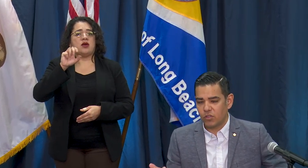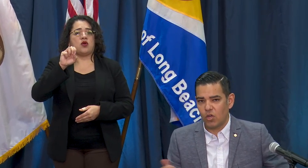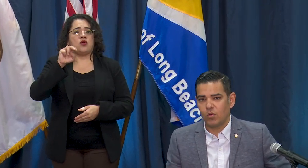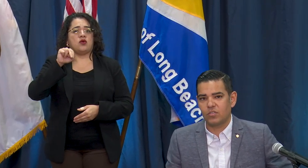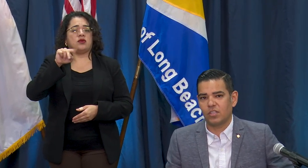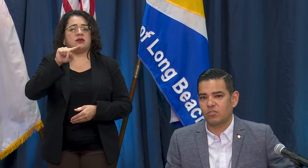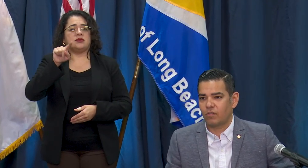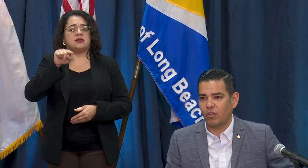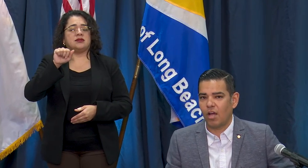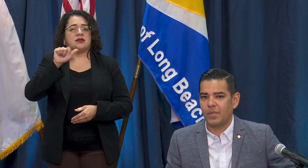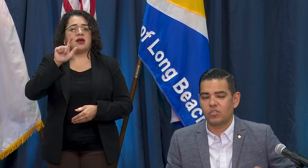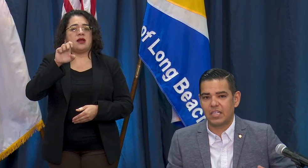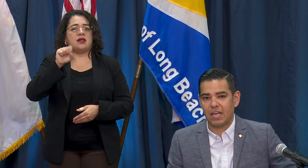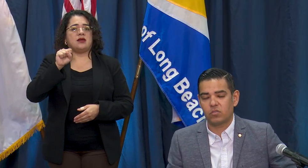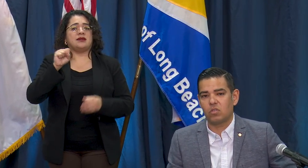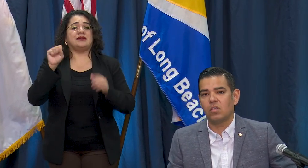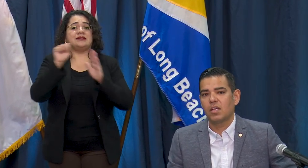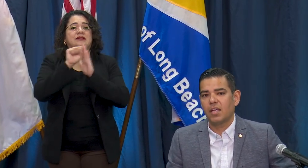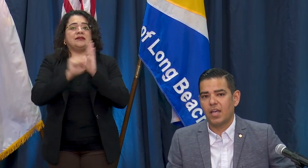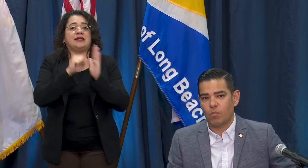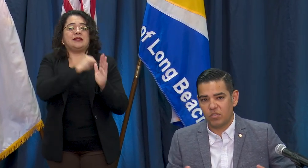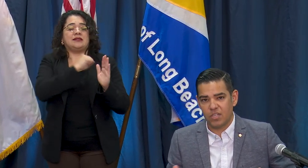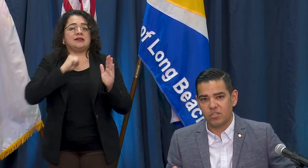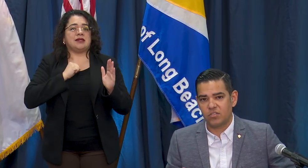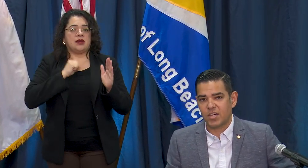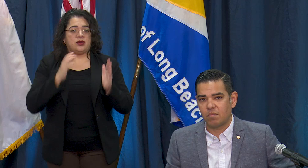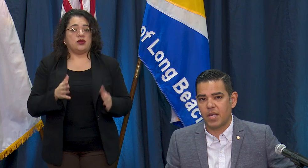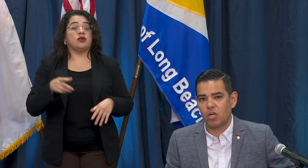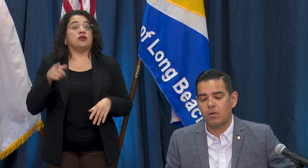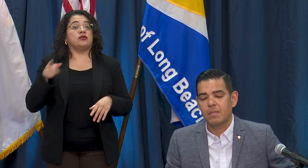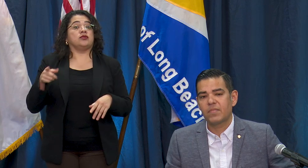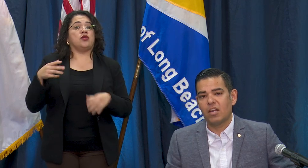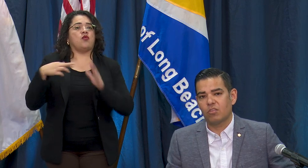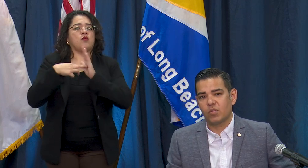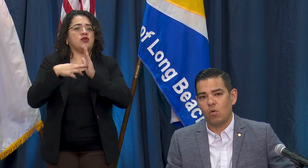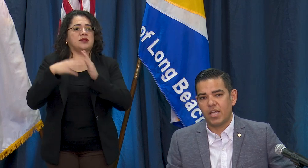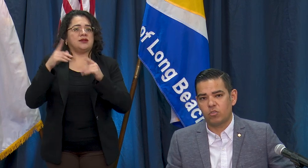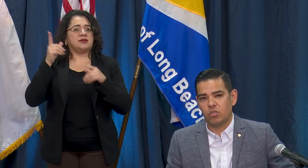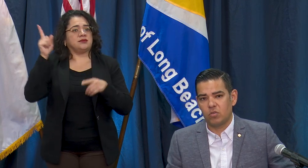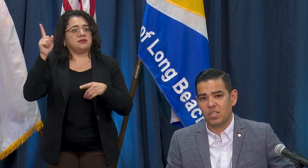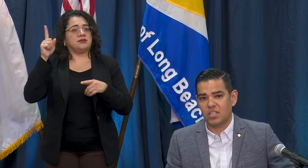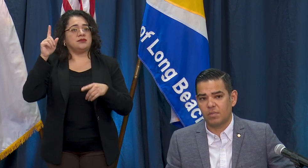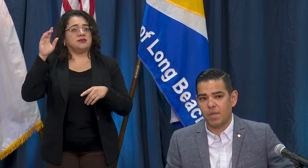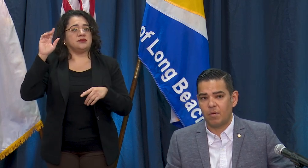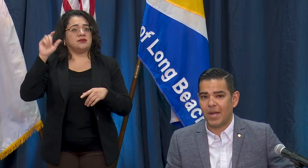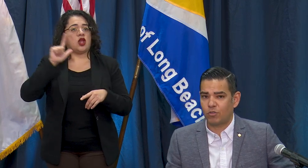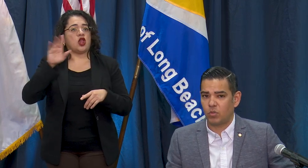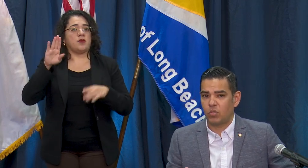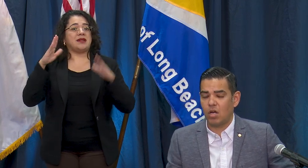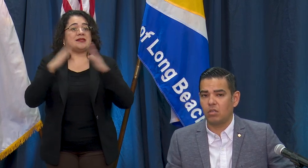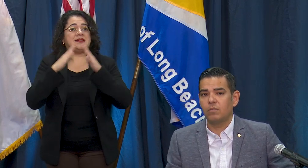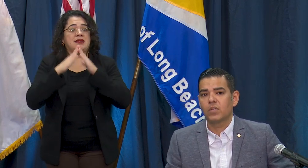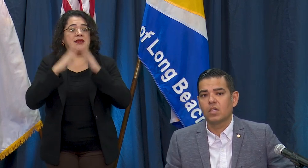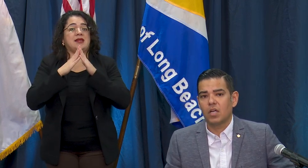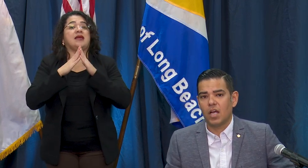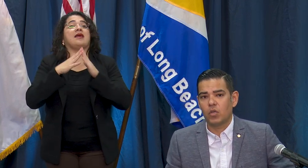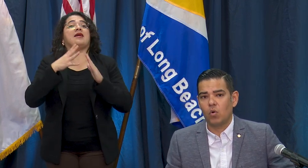know recently served on the Long Beach City Council and represents us in Sacramento. I also want to introduce Assemblymember Patrick O'Donnell who